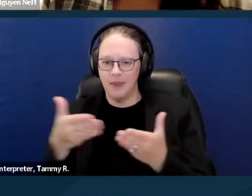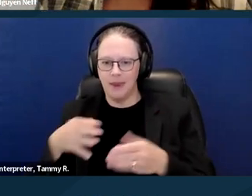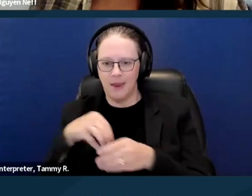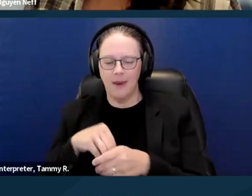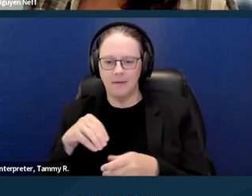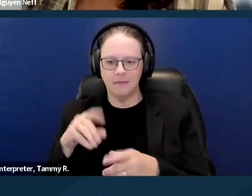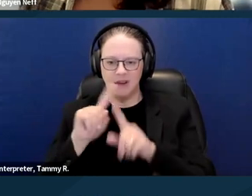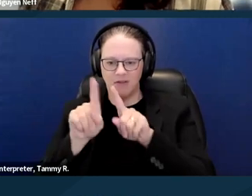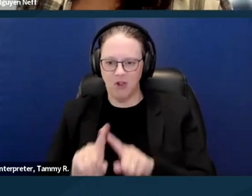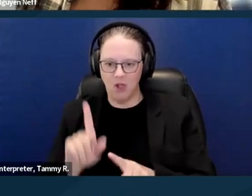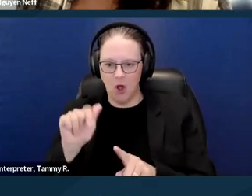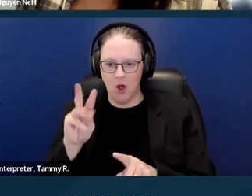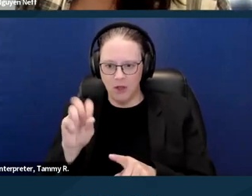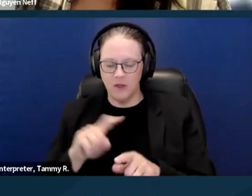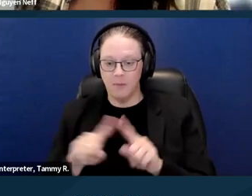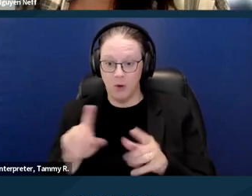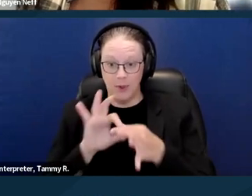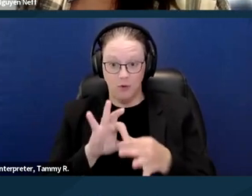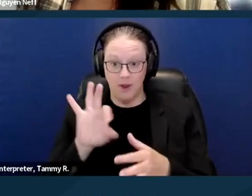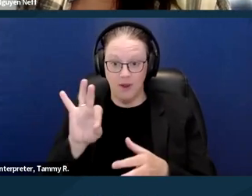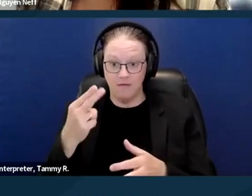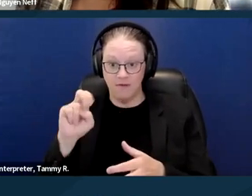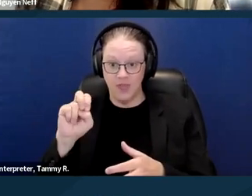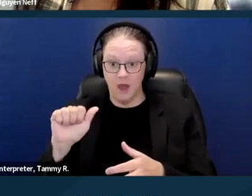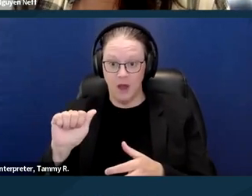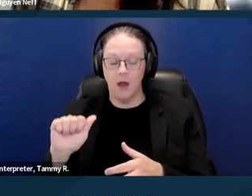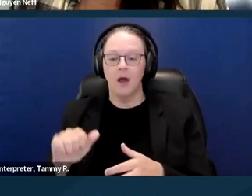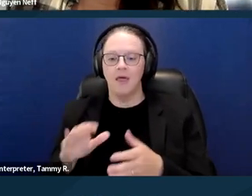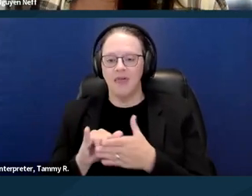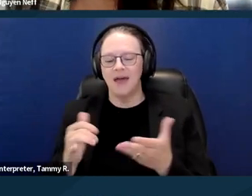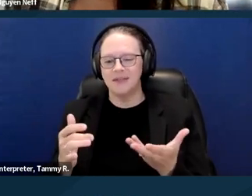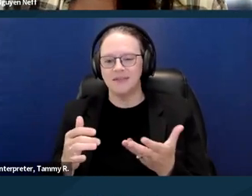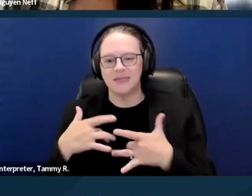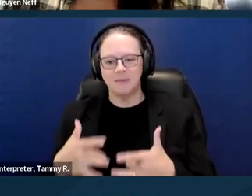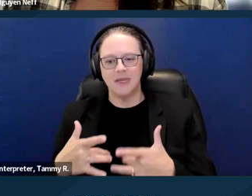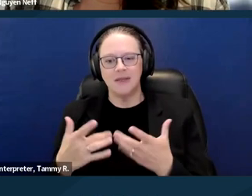a reasonable modifications are generally physical changes that usually the tenant has to pay for.